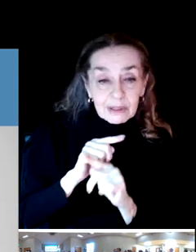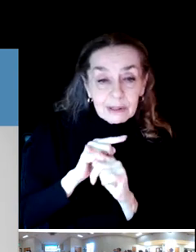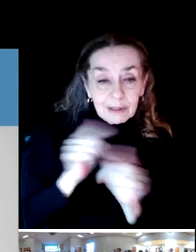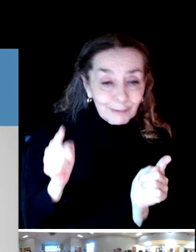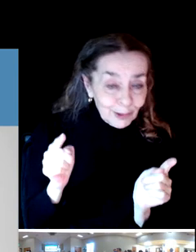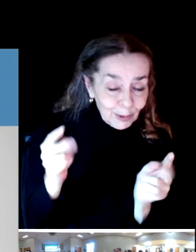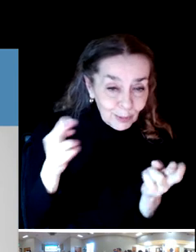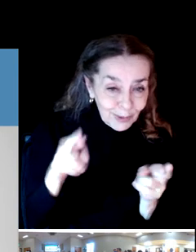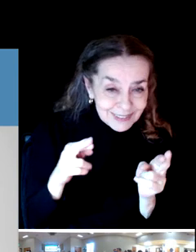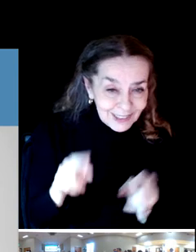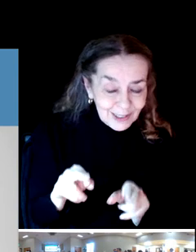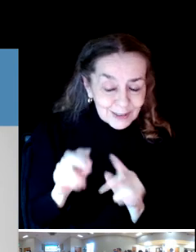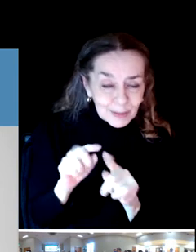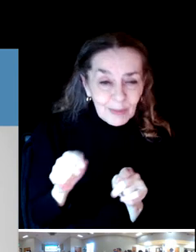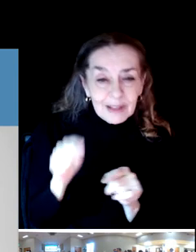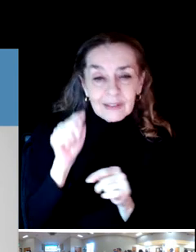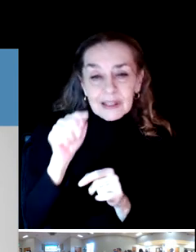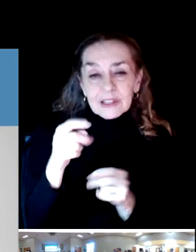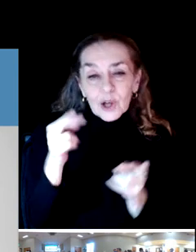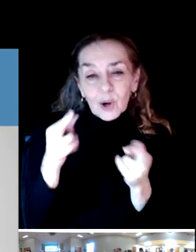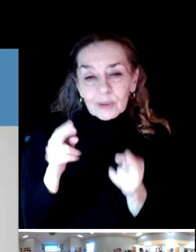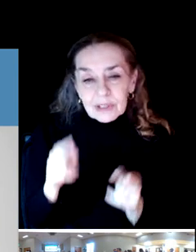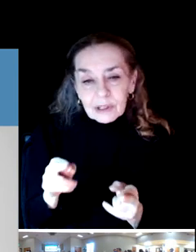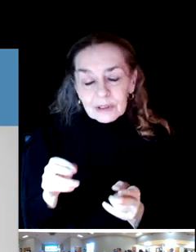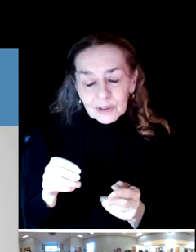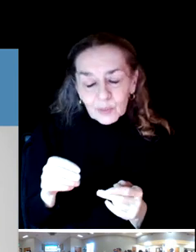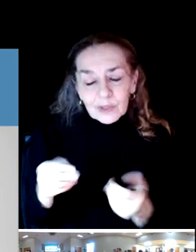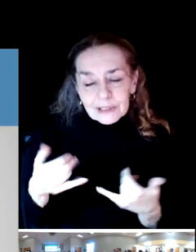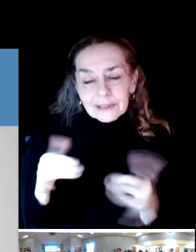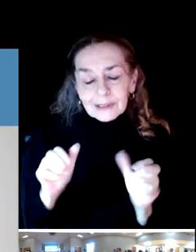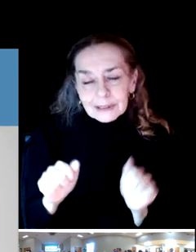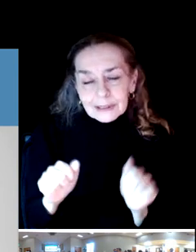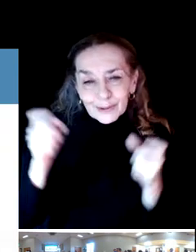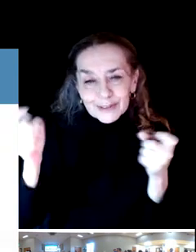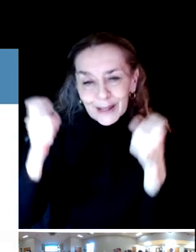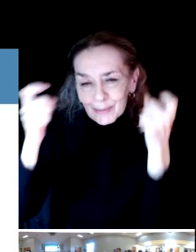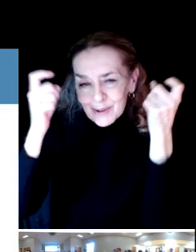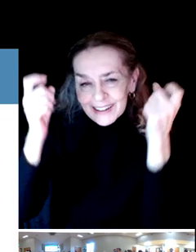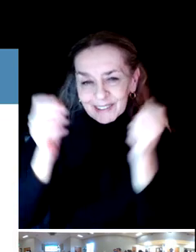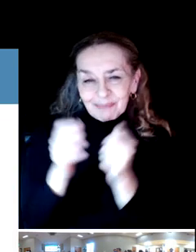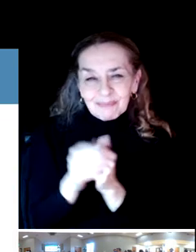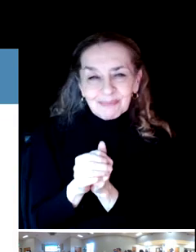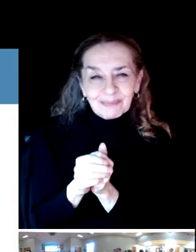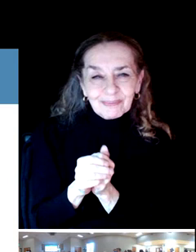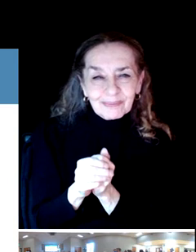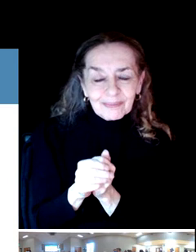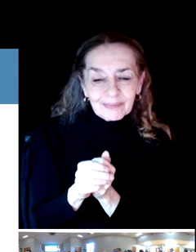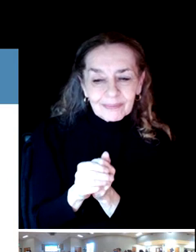But these these are results to celebrate. Really really good.